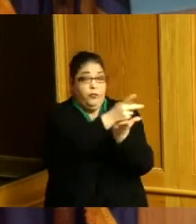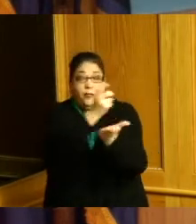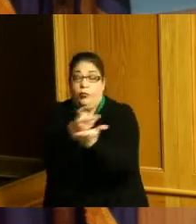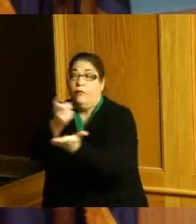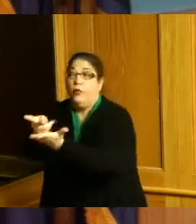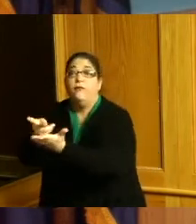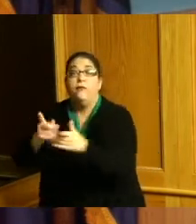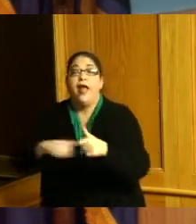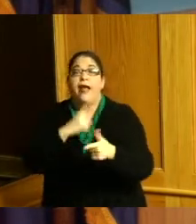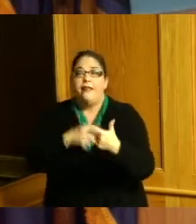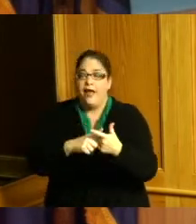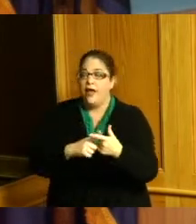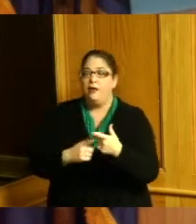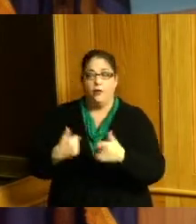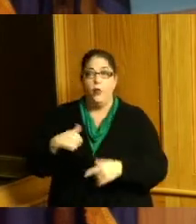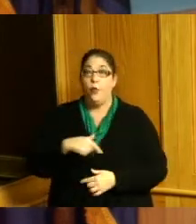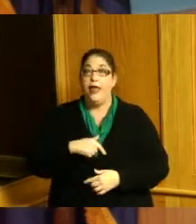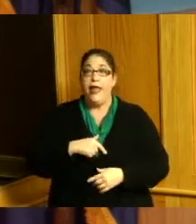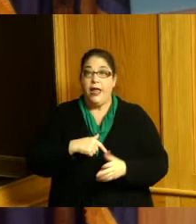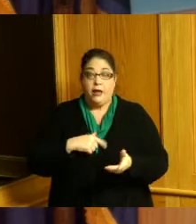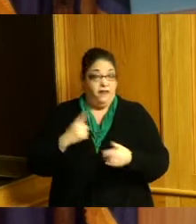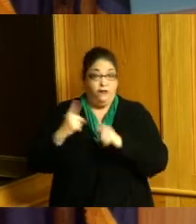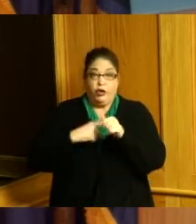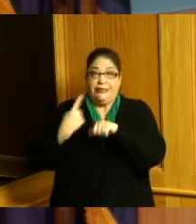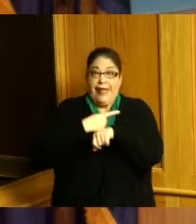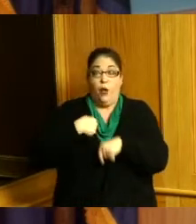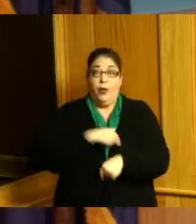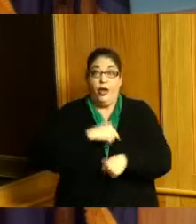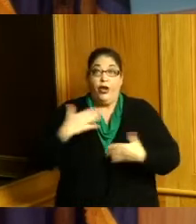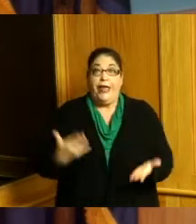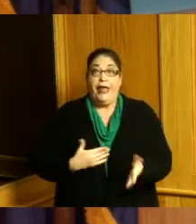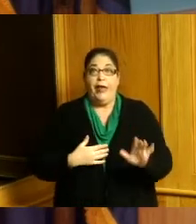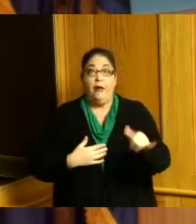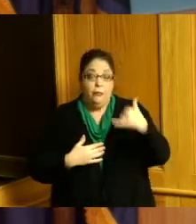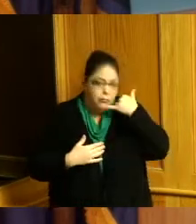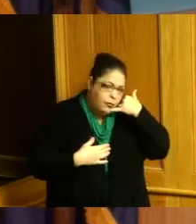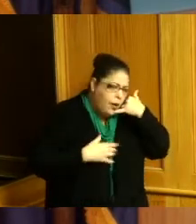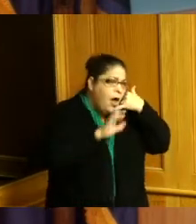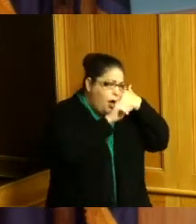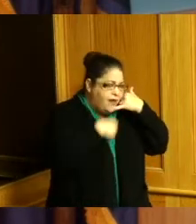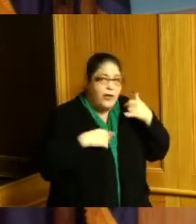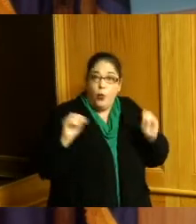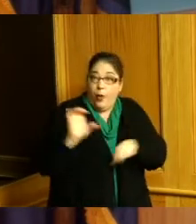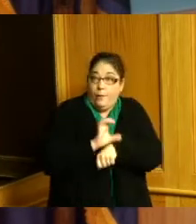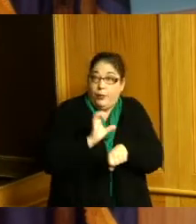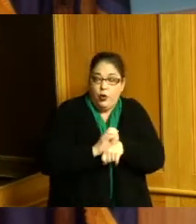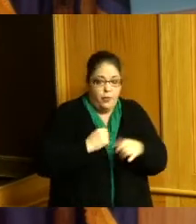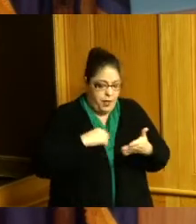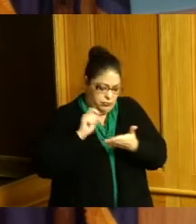some help but we're writing it down with a pencil but my office keeps a log of everybody that calls